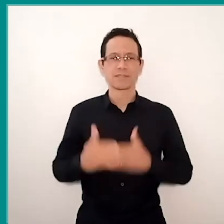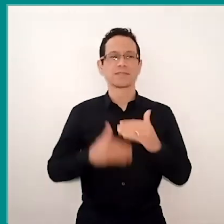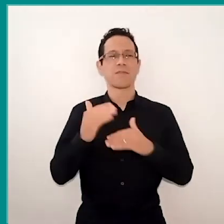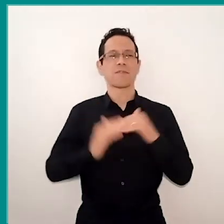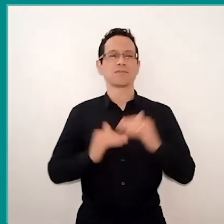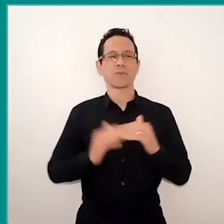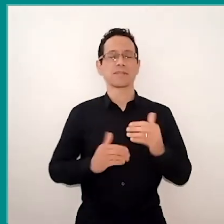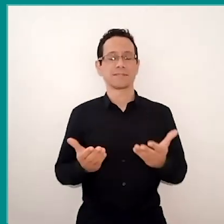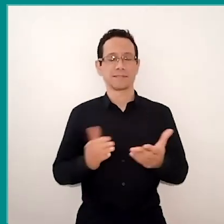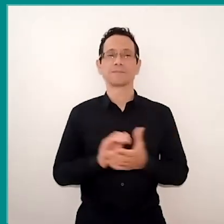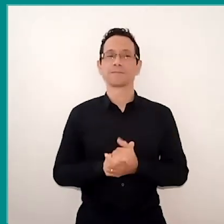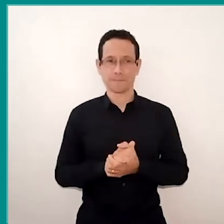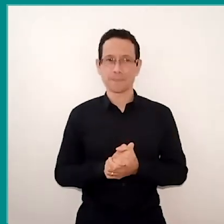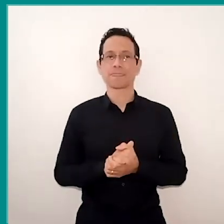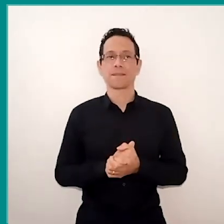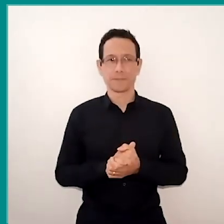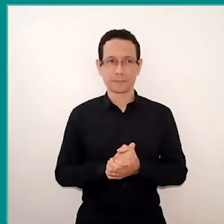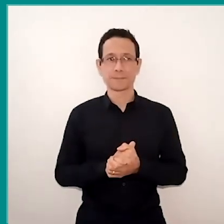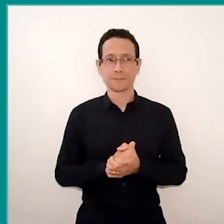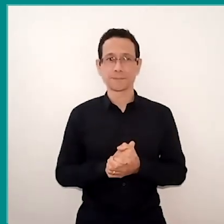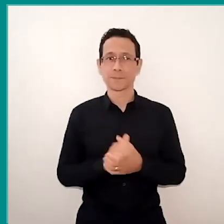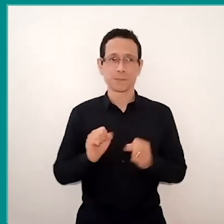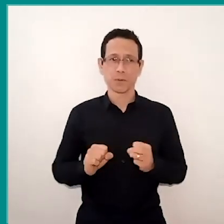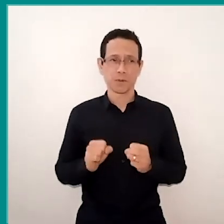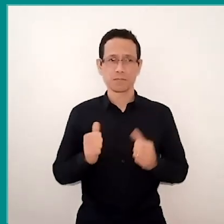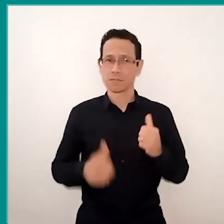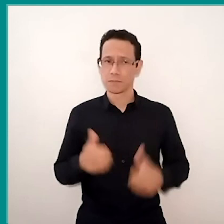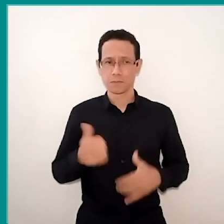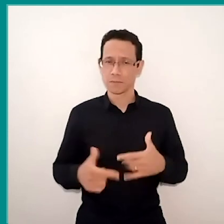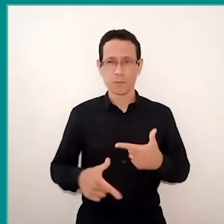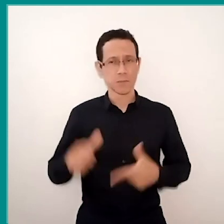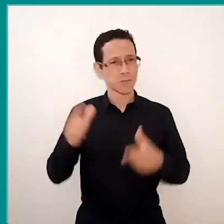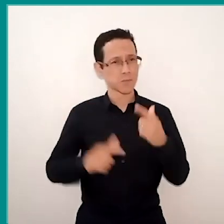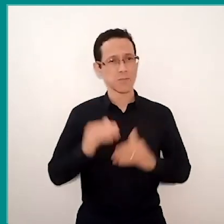So, we could talk about several interesting actions,